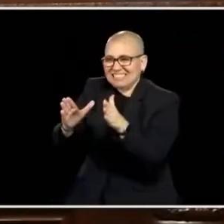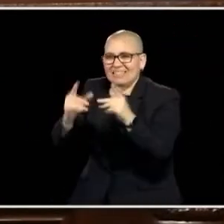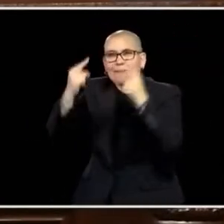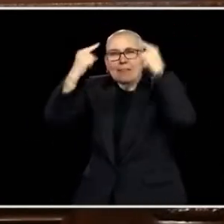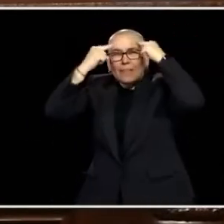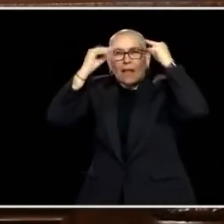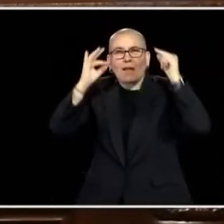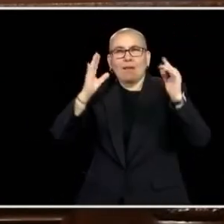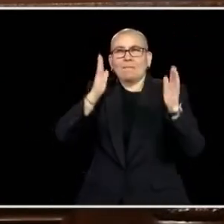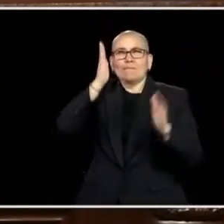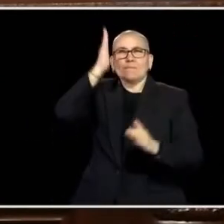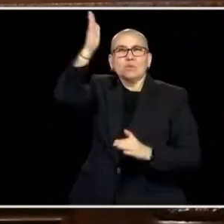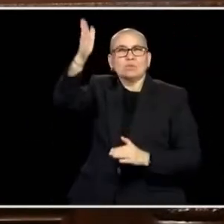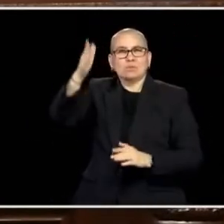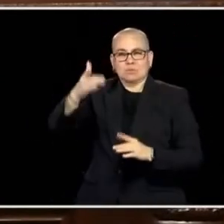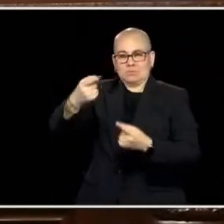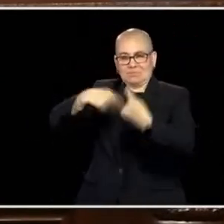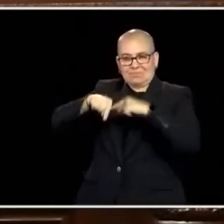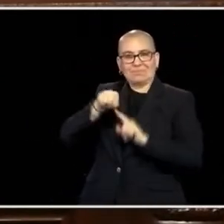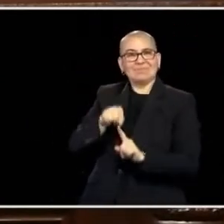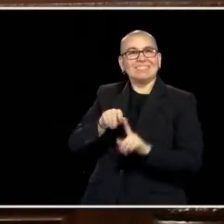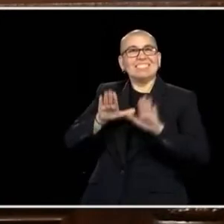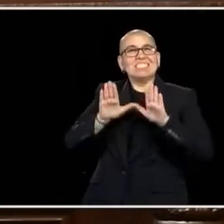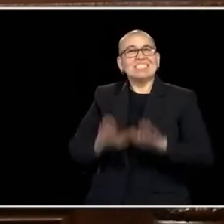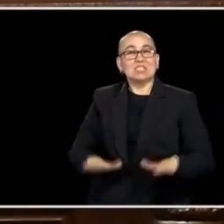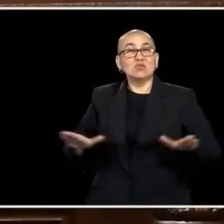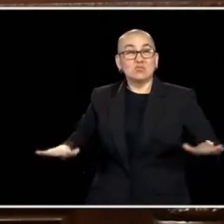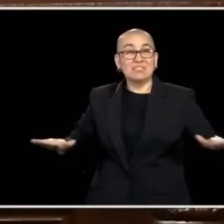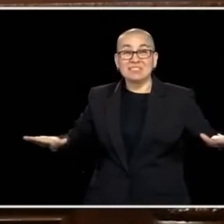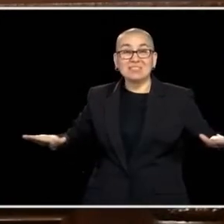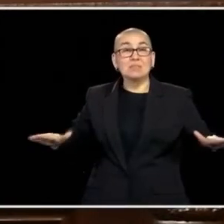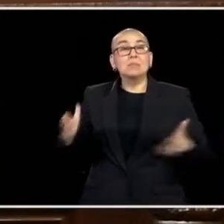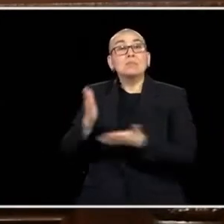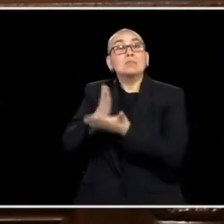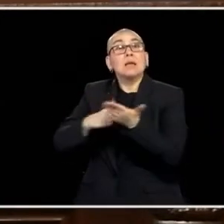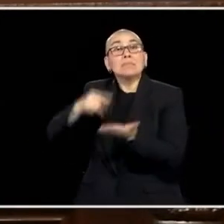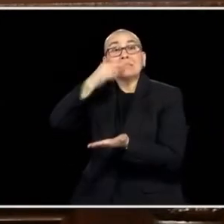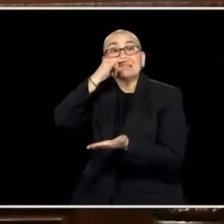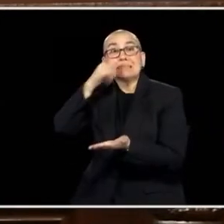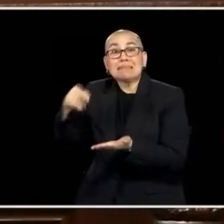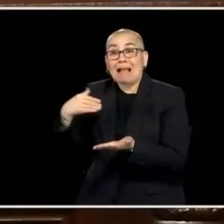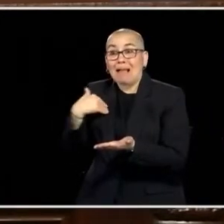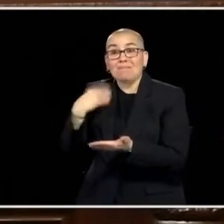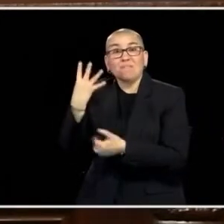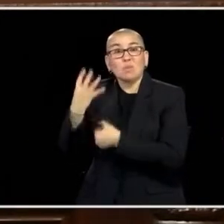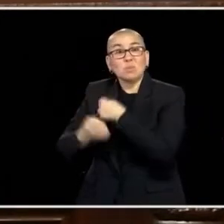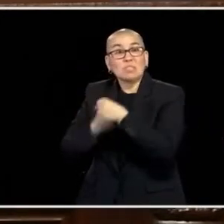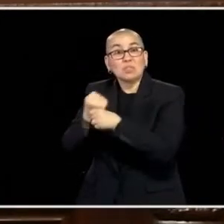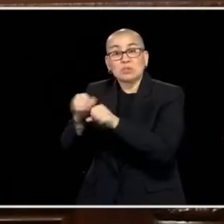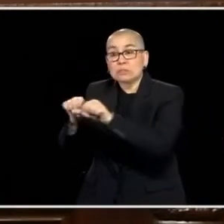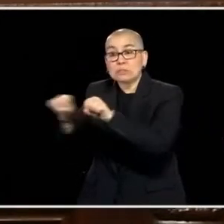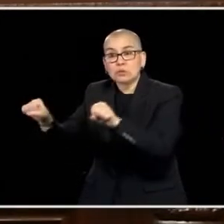AND THAT PATH LOOKS DIFFERENT FOR ALL CHILDREN. SOME MAY GO WITH A FOUR-YEAR DEGREE, SOME MAY GO IN THAT DIRECTION.